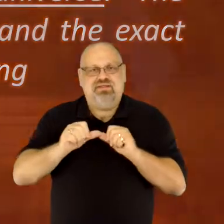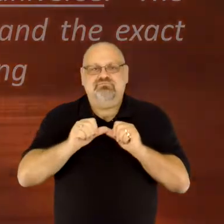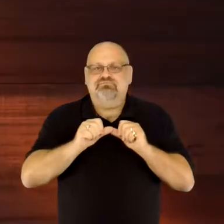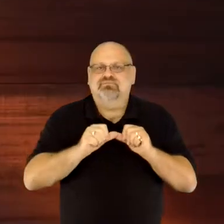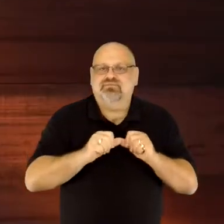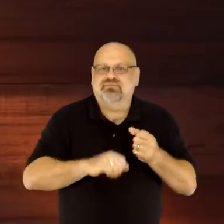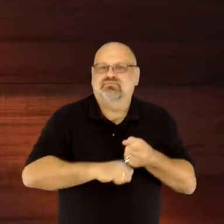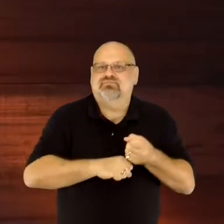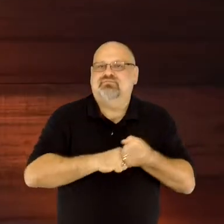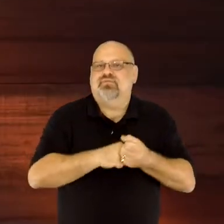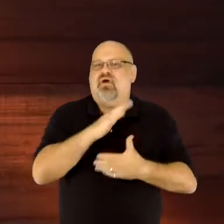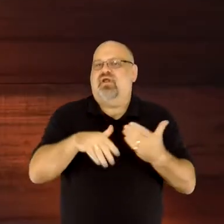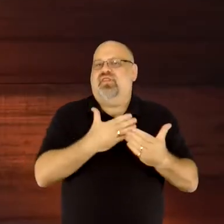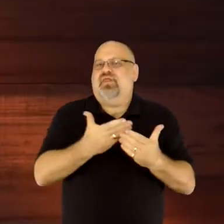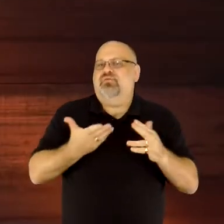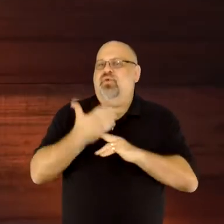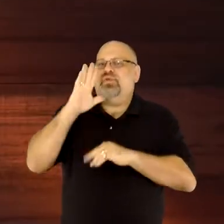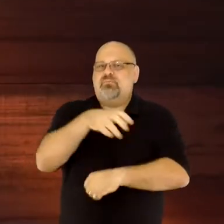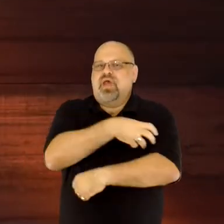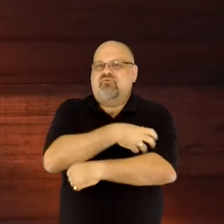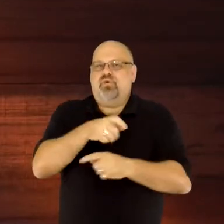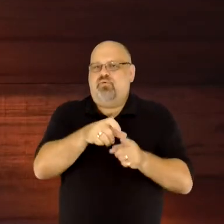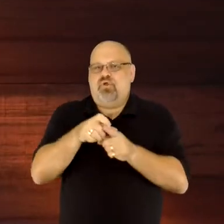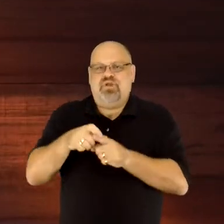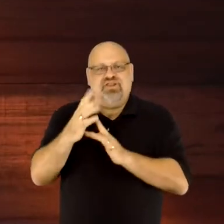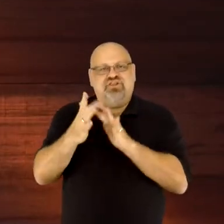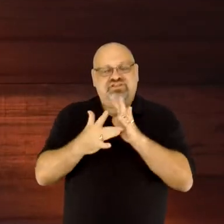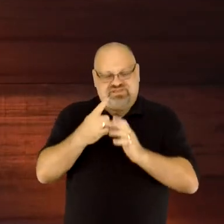Jesus said that it is only when we know Him